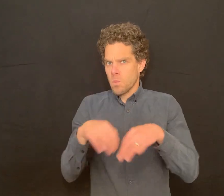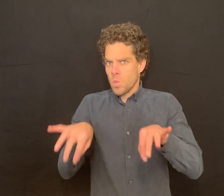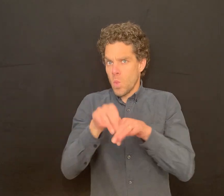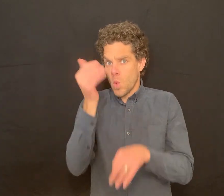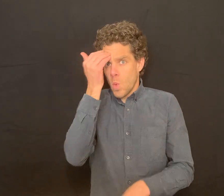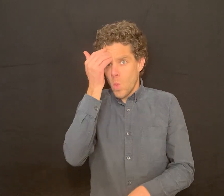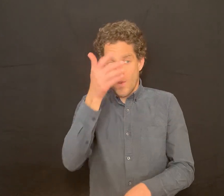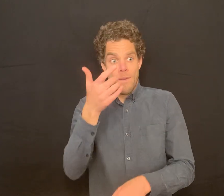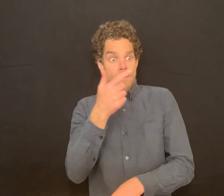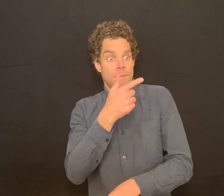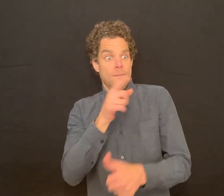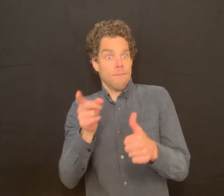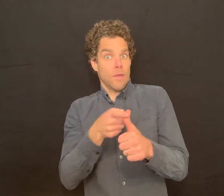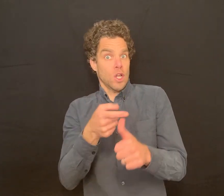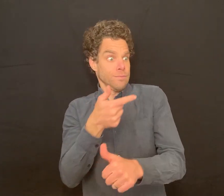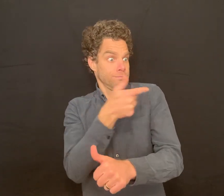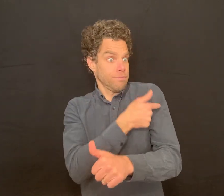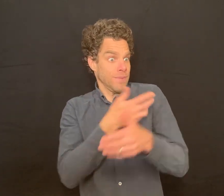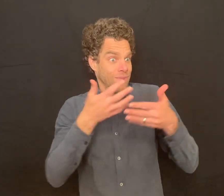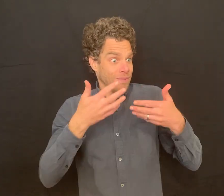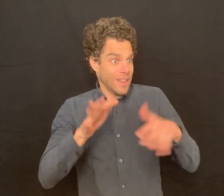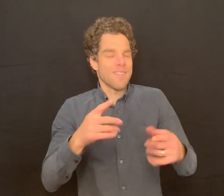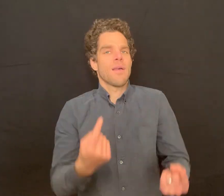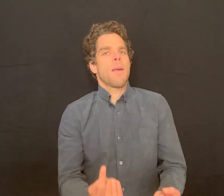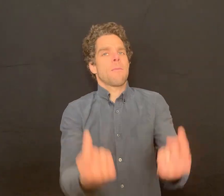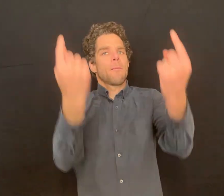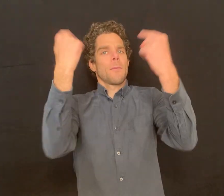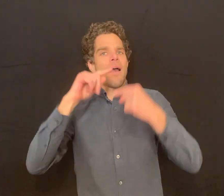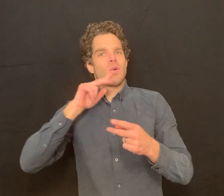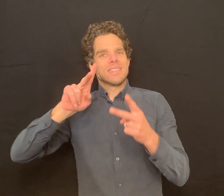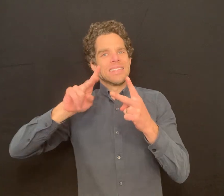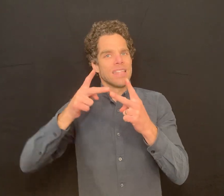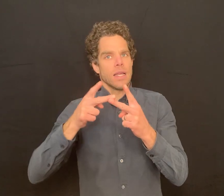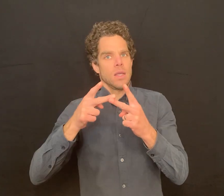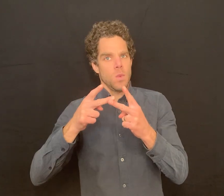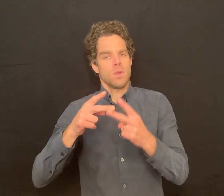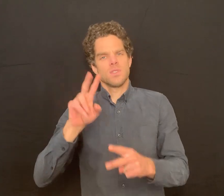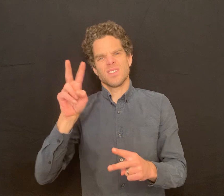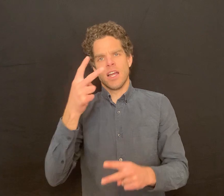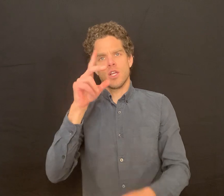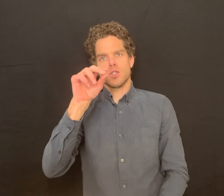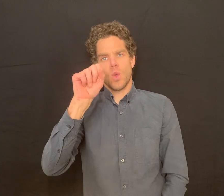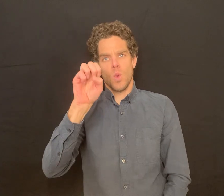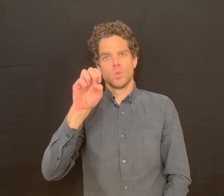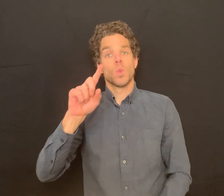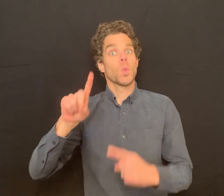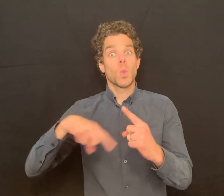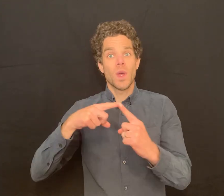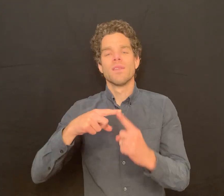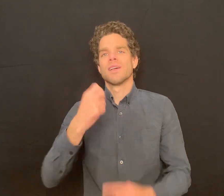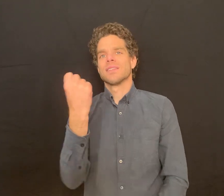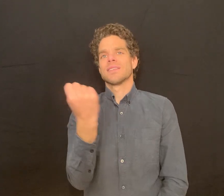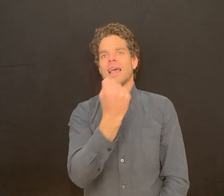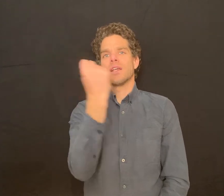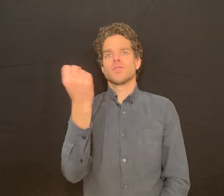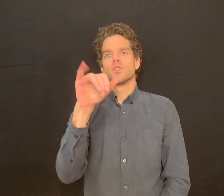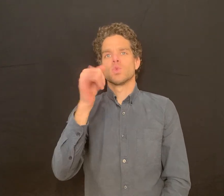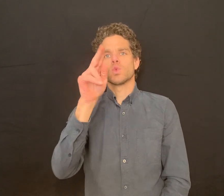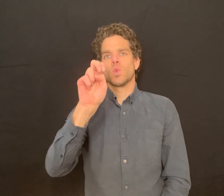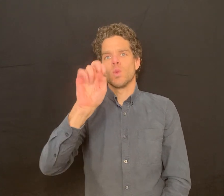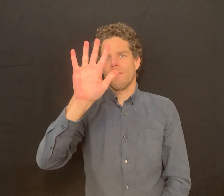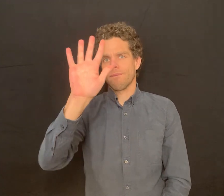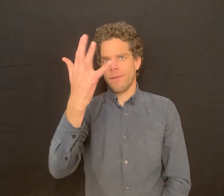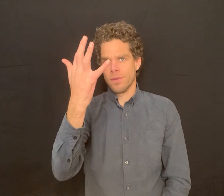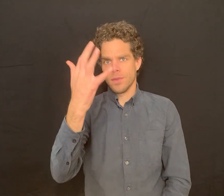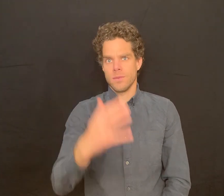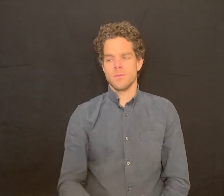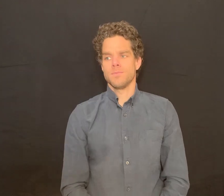It is important to know that you will need to come back to MSAD for your second dose on June 5.